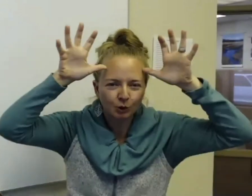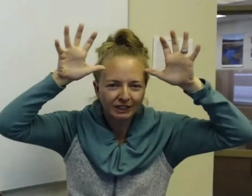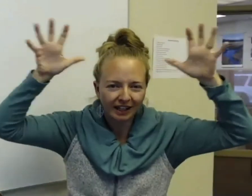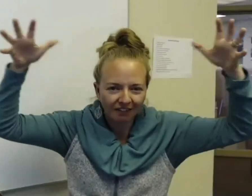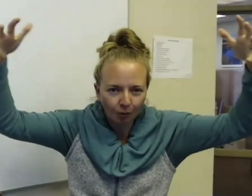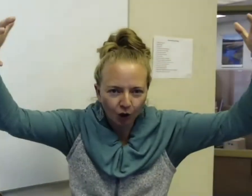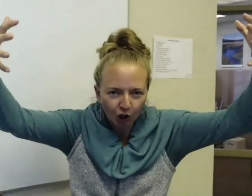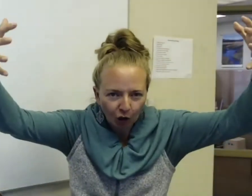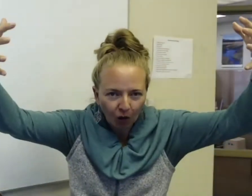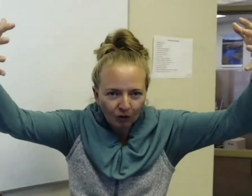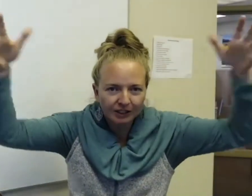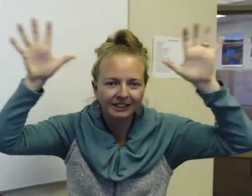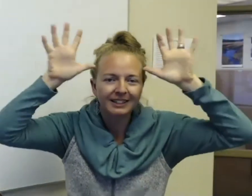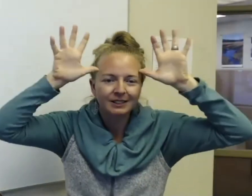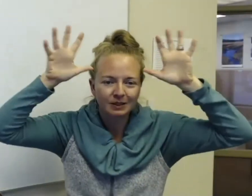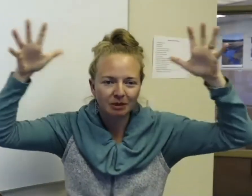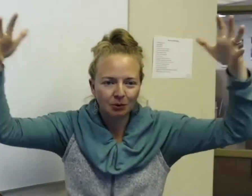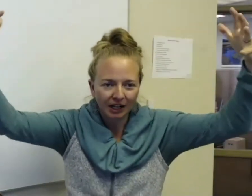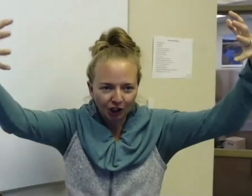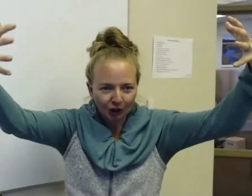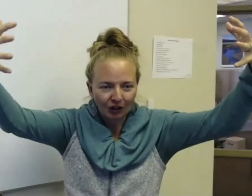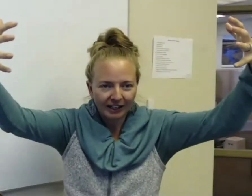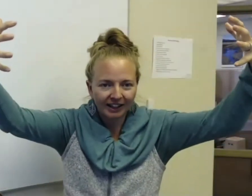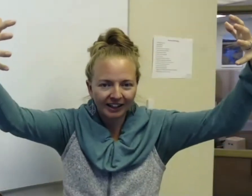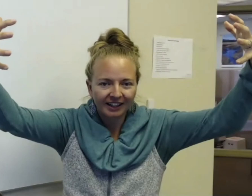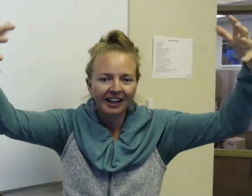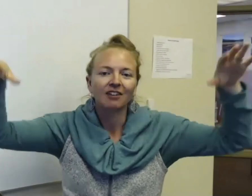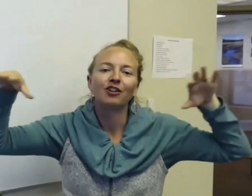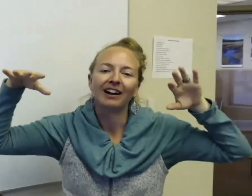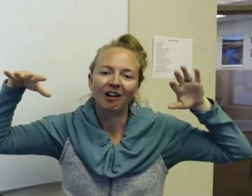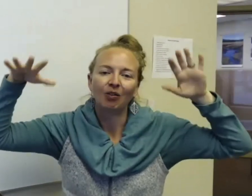have a little more curl, so some people kind of curl it, and for an elk, they kind of make